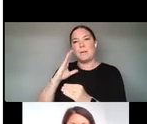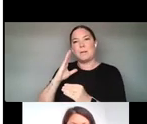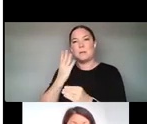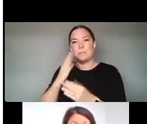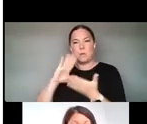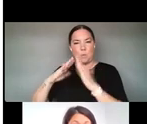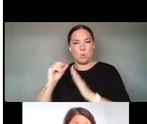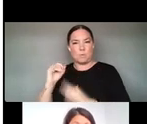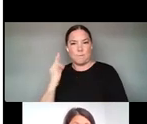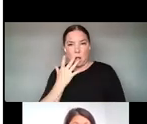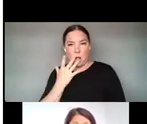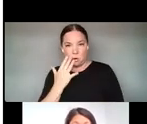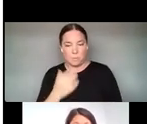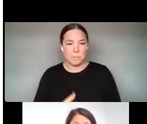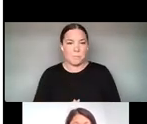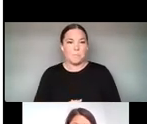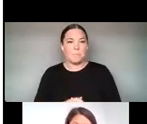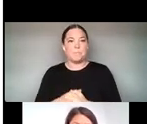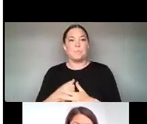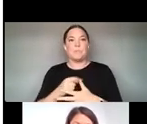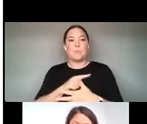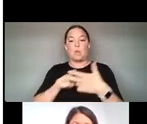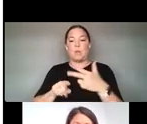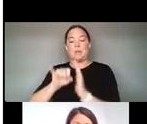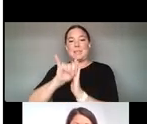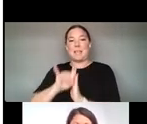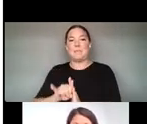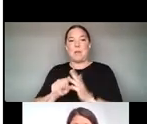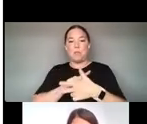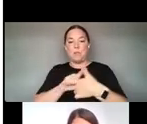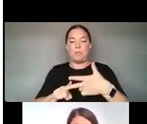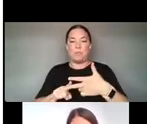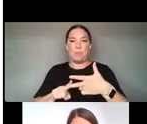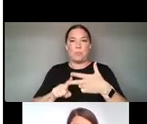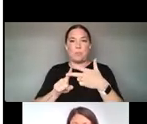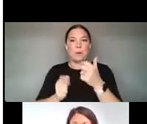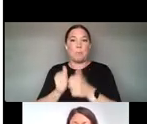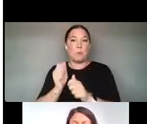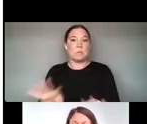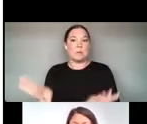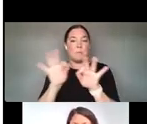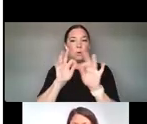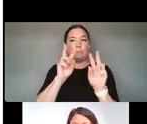WE IDENTIFIED THREE MAIN OPPORTUNITIES OF WAYS TECH-CENTERED ARTISTS CAN BRING SPECIALIZED